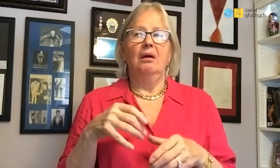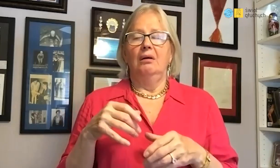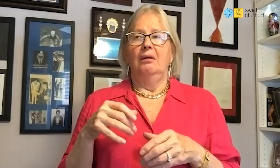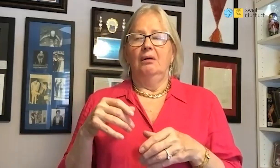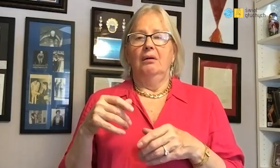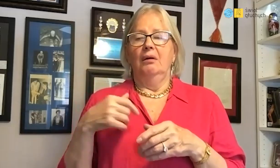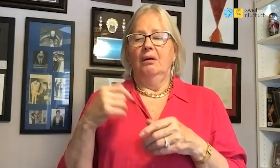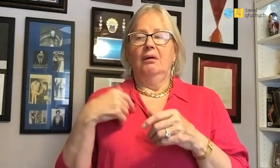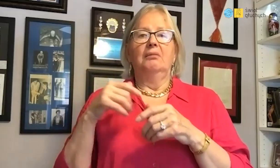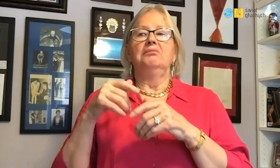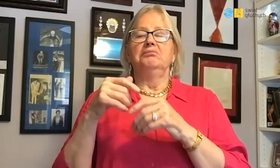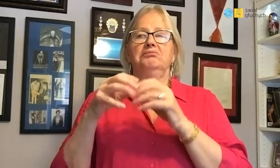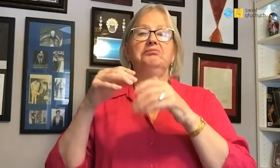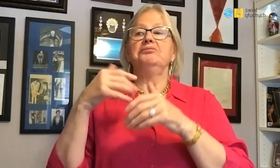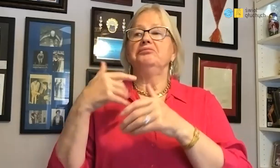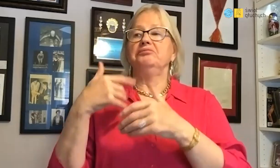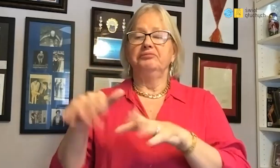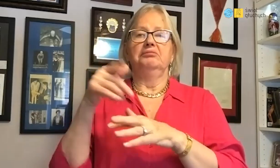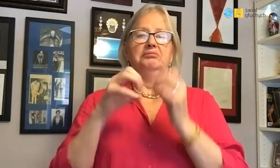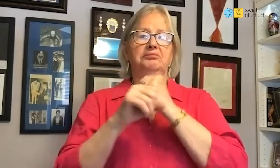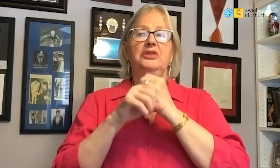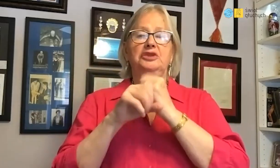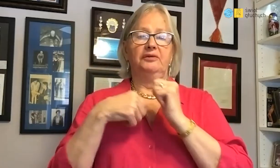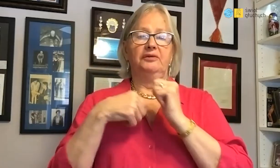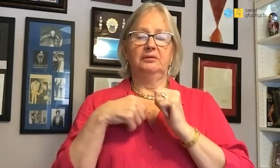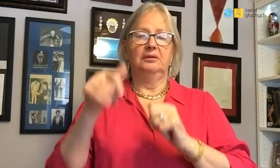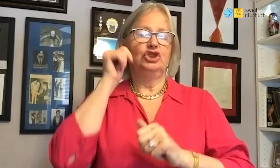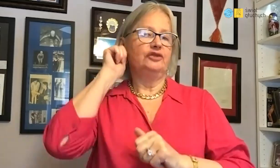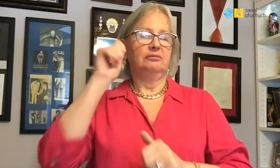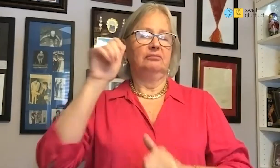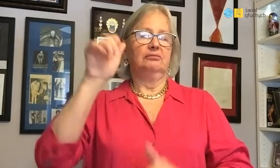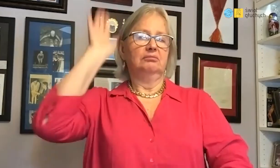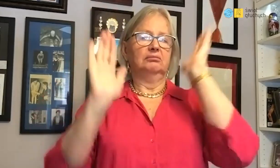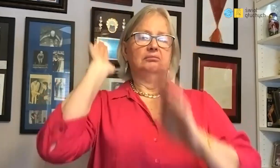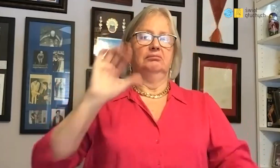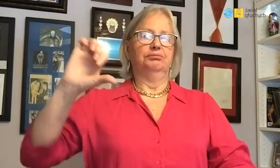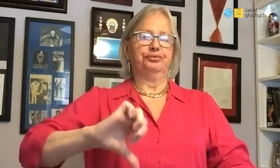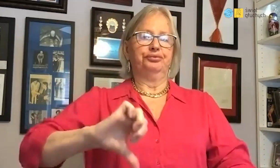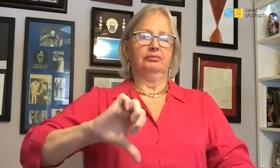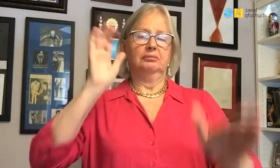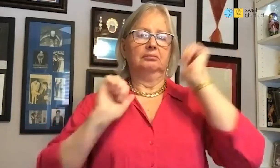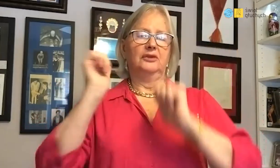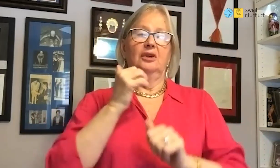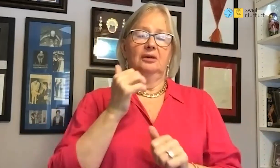I took part in it as one of the Polish representatives. I swam in a team with a girl which wasn't swimming very well.